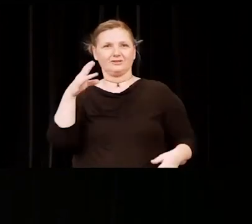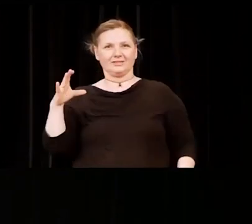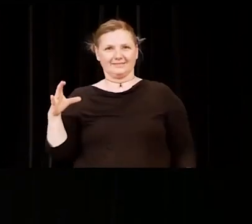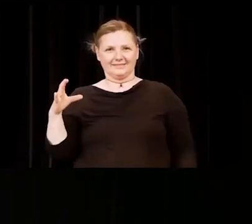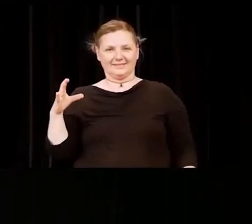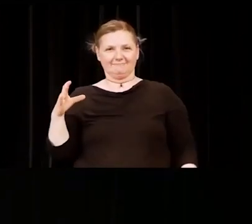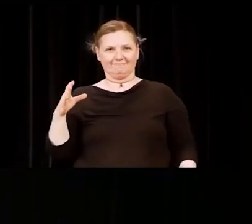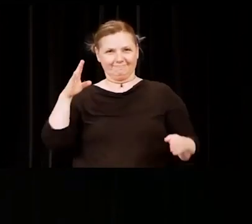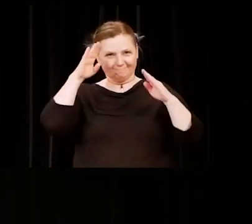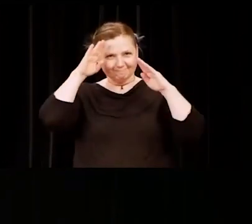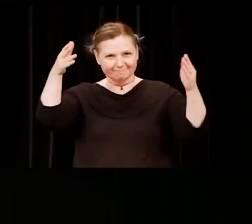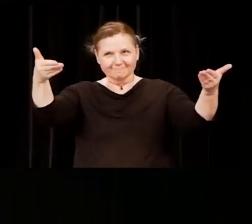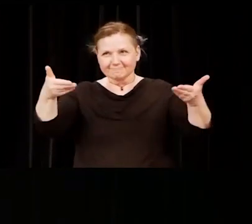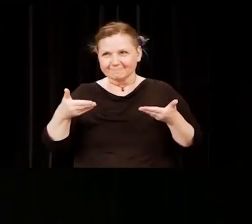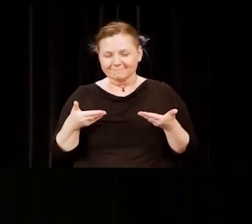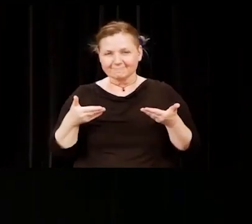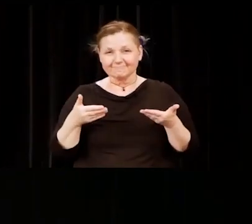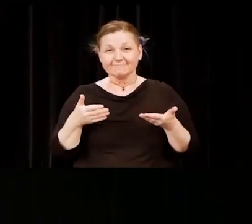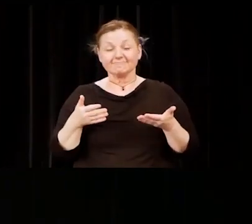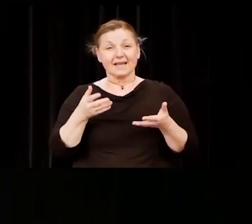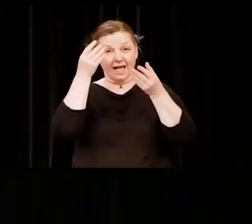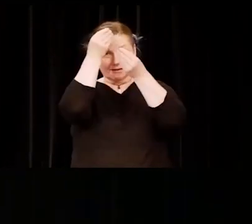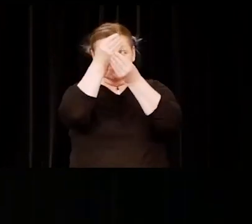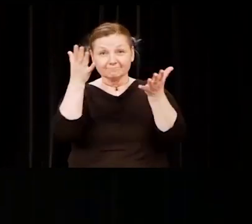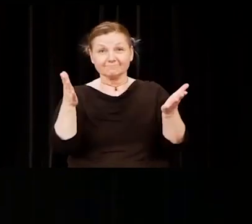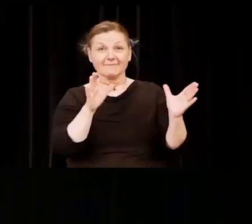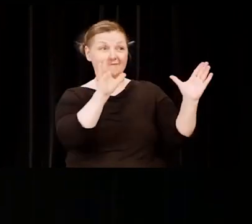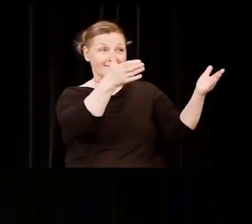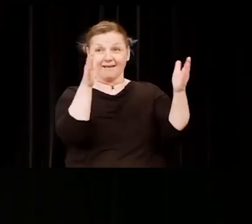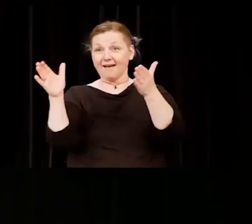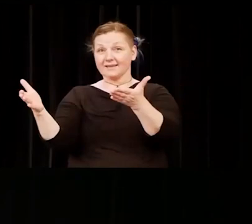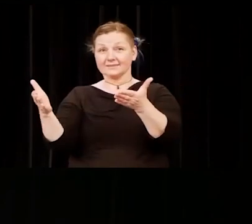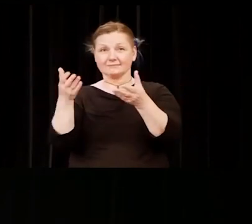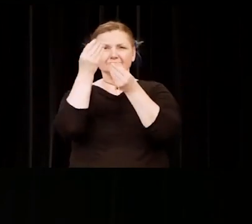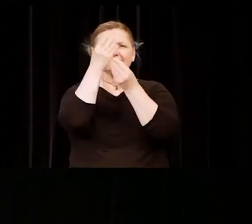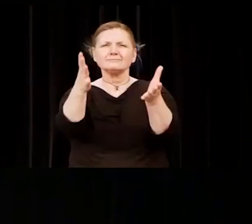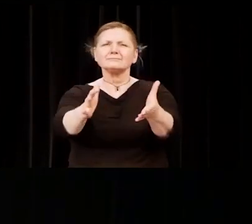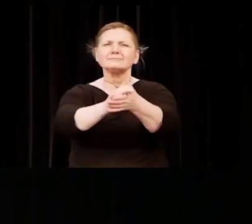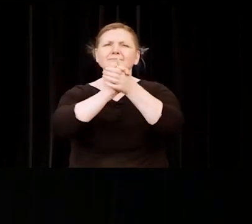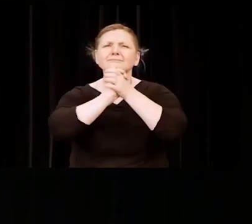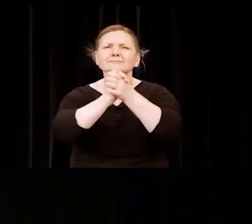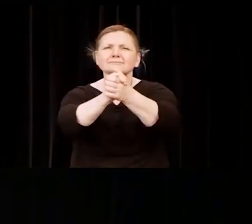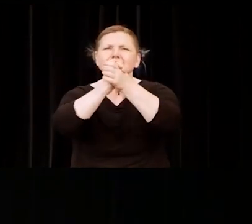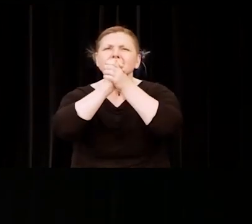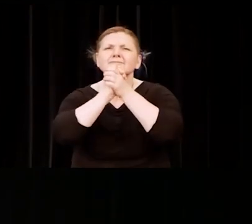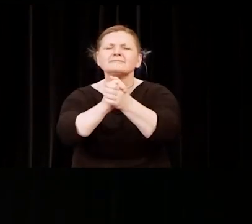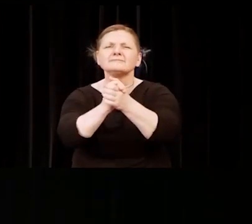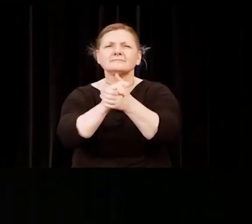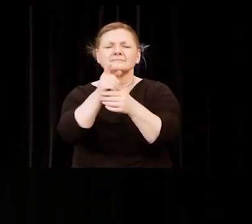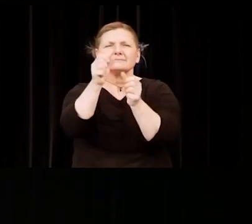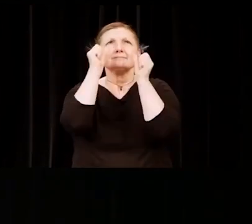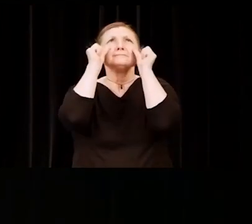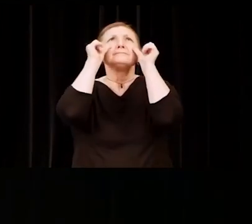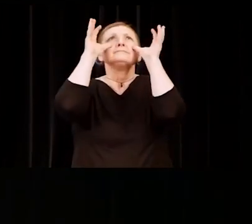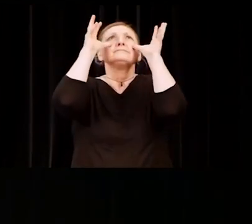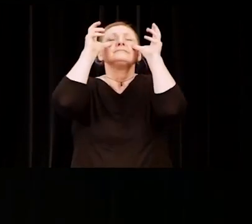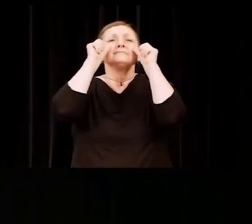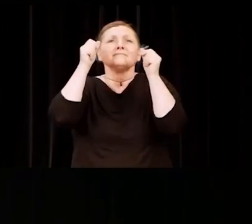To the classes of 2020 and 2021, Congratulations. You have accomplished something amazing